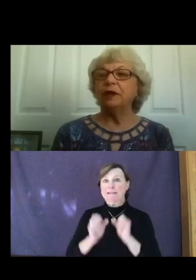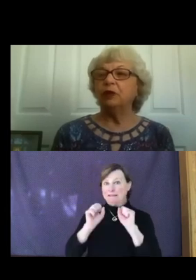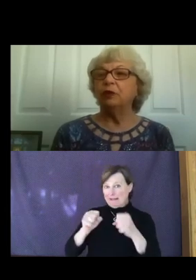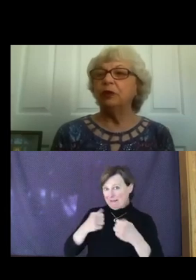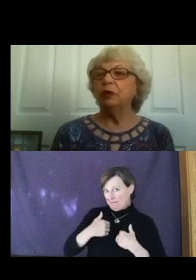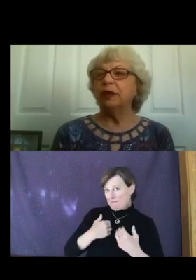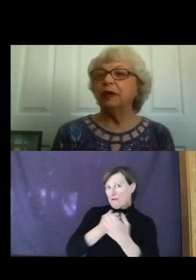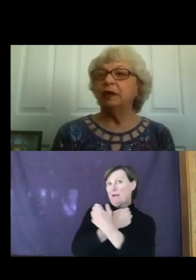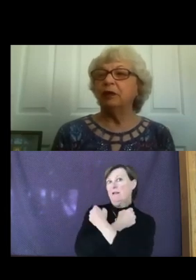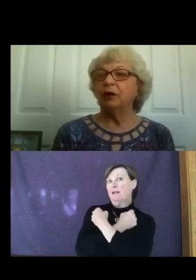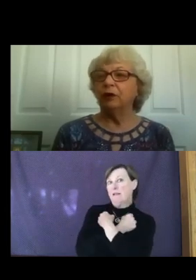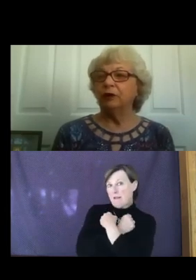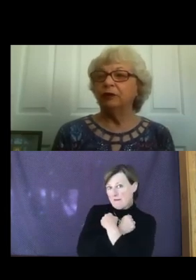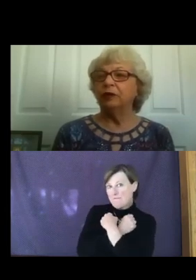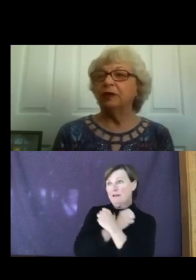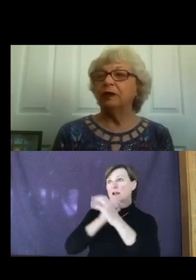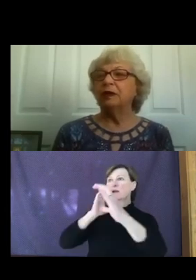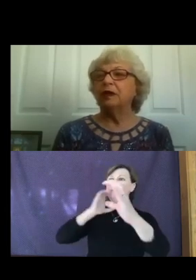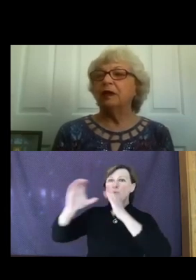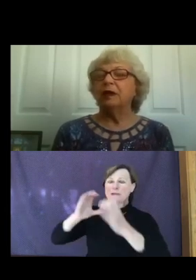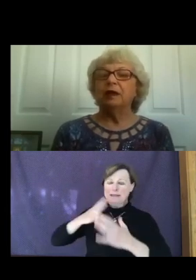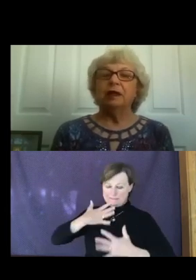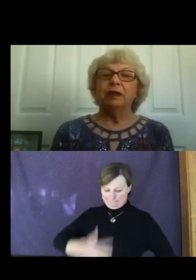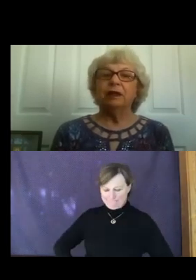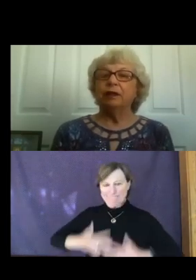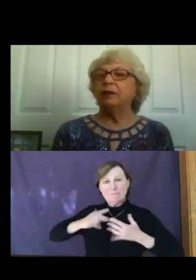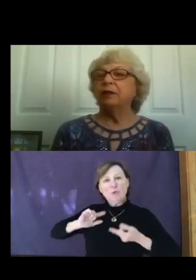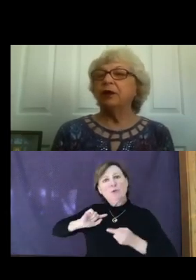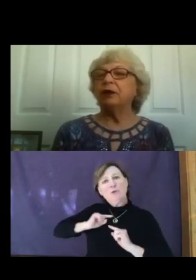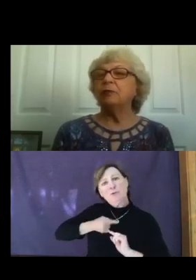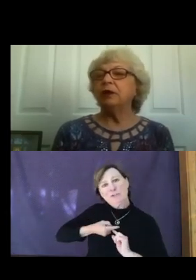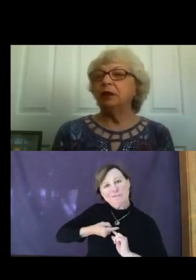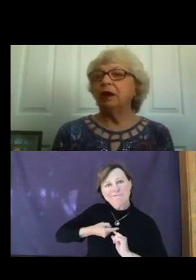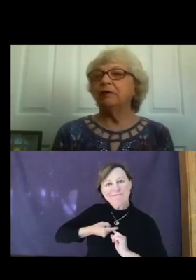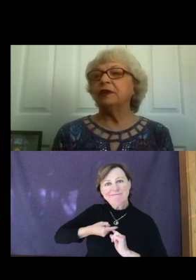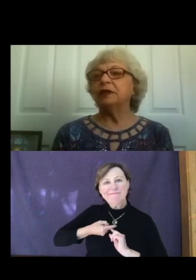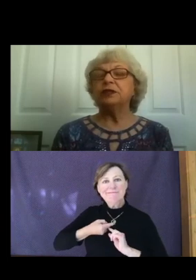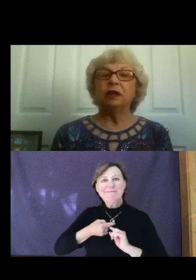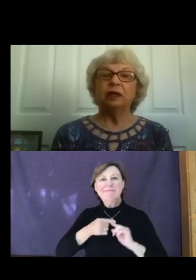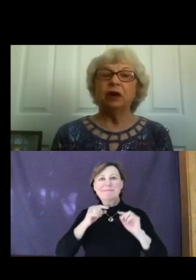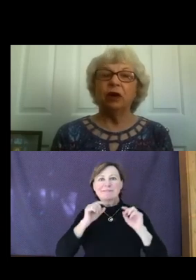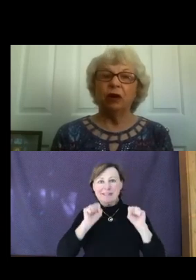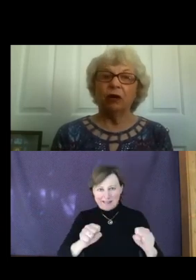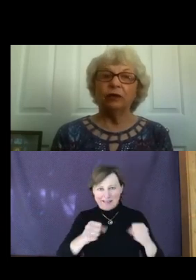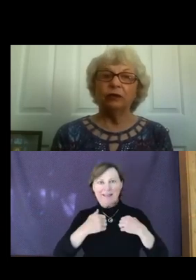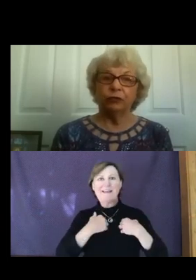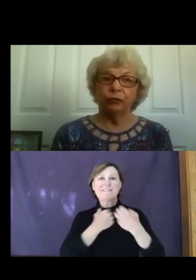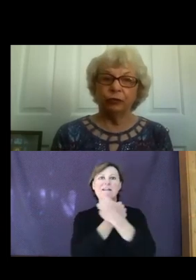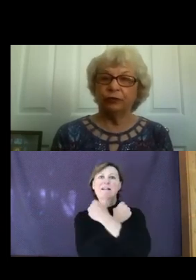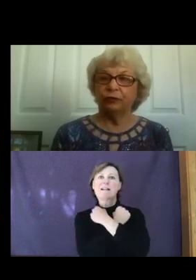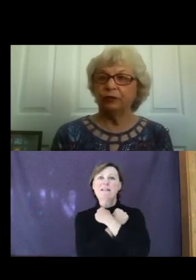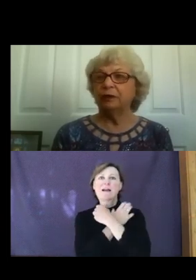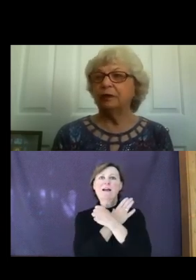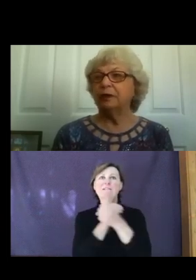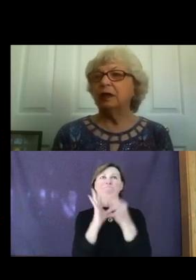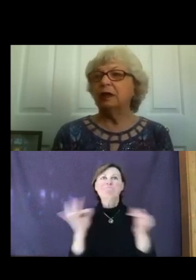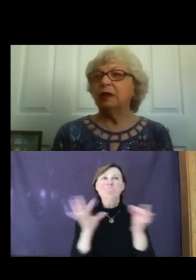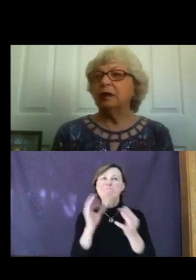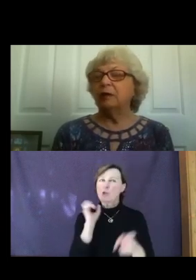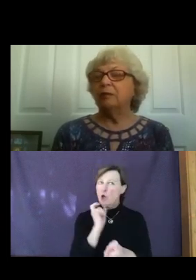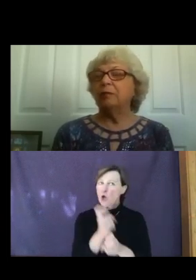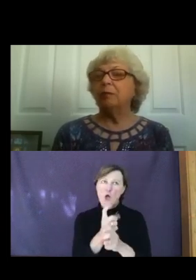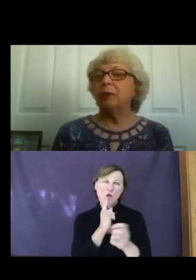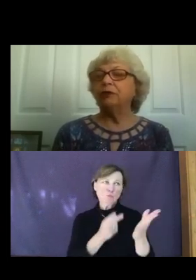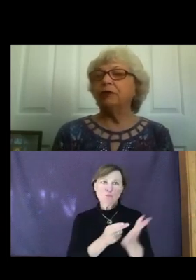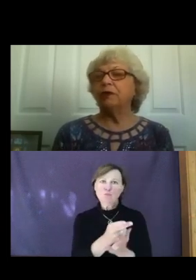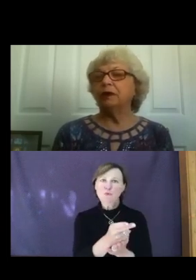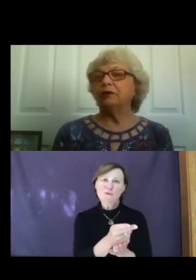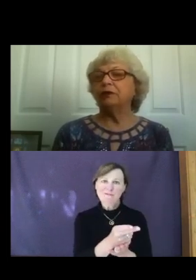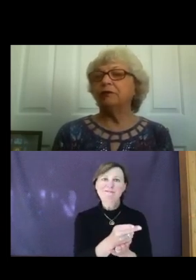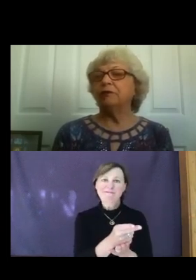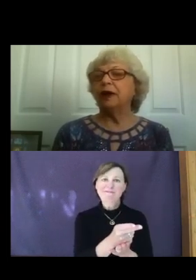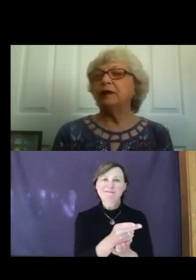communicating hurt. There can be love in telling hard truths. Most of us find it